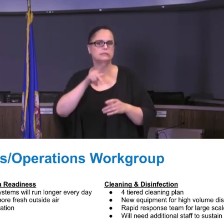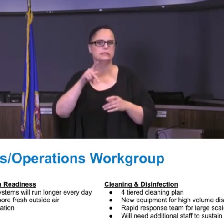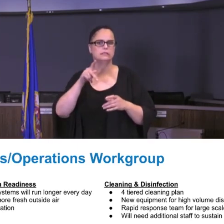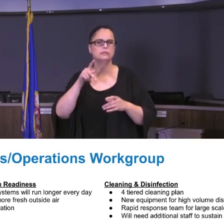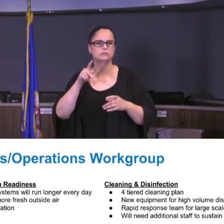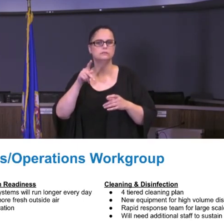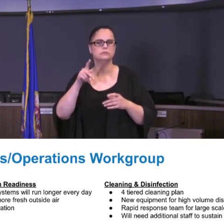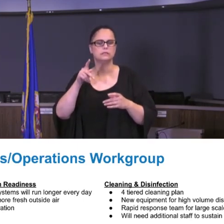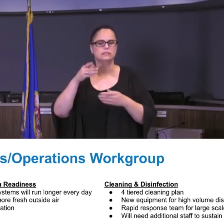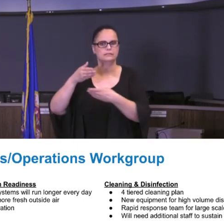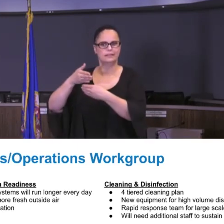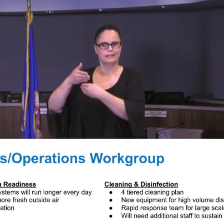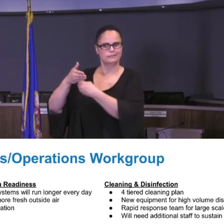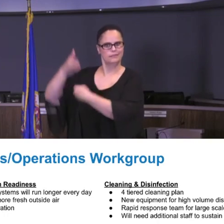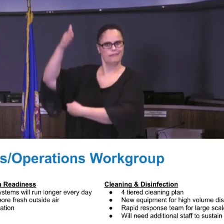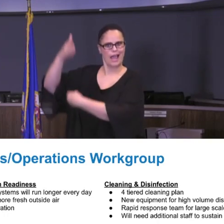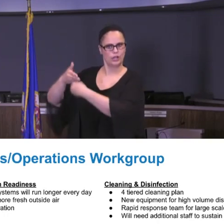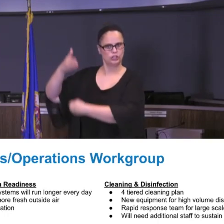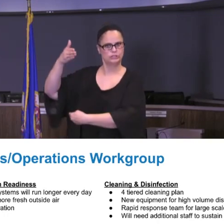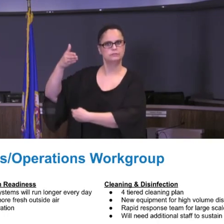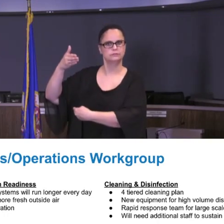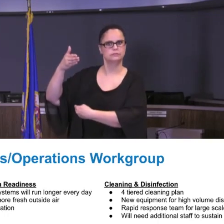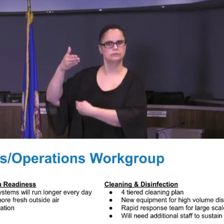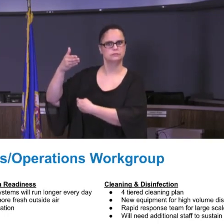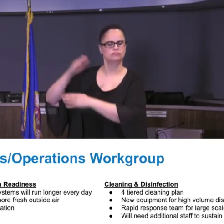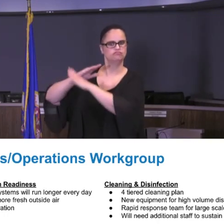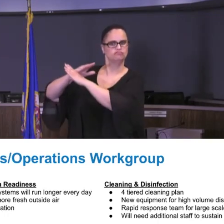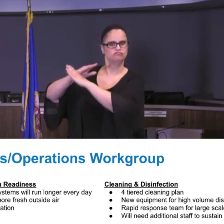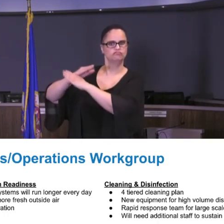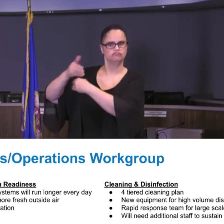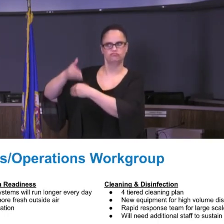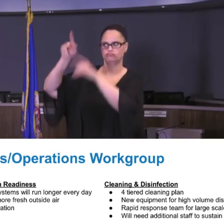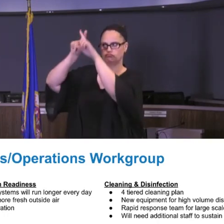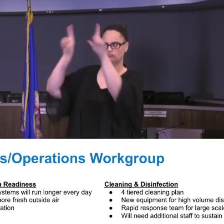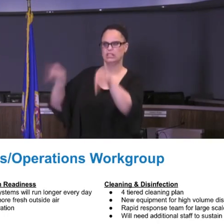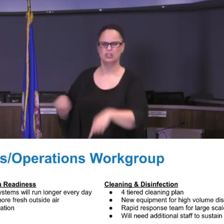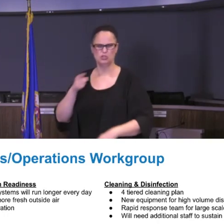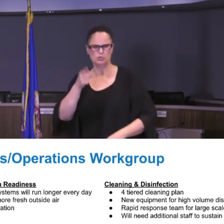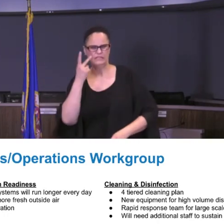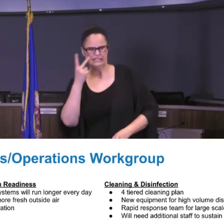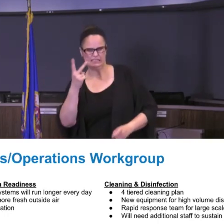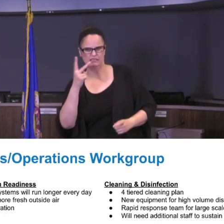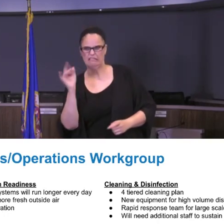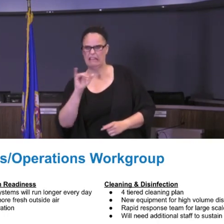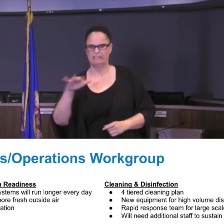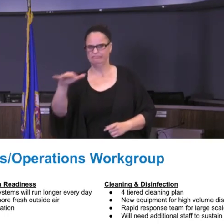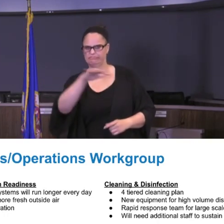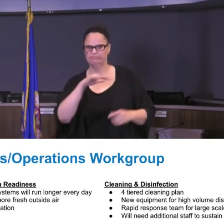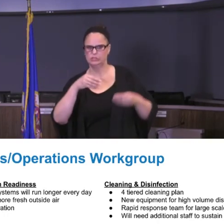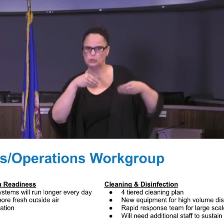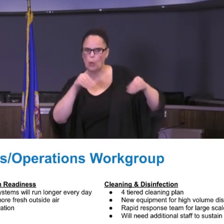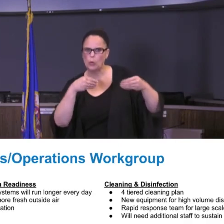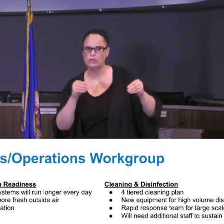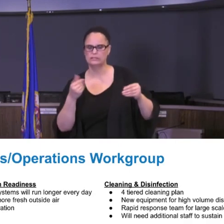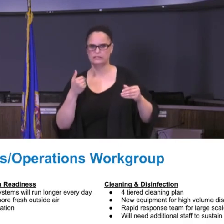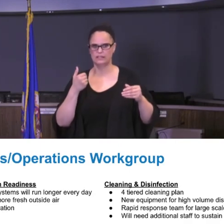If some of you have been out at some of our public places, stores, restaurants, checkout lines, things of that nature,